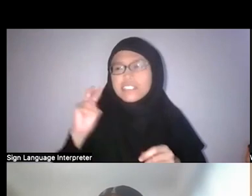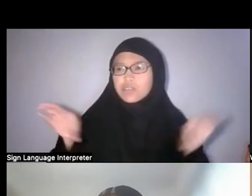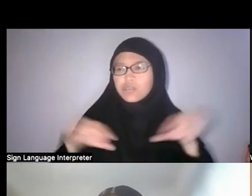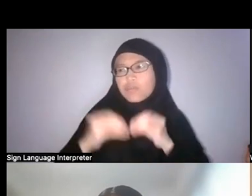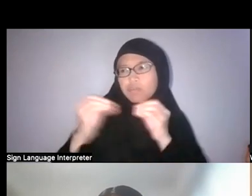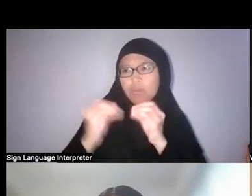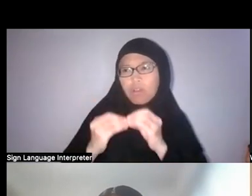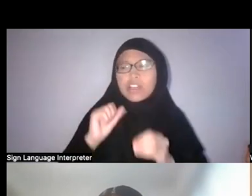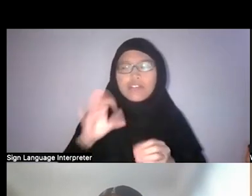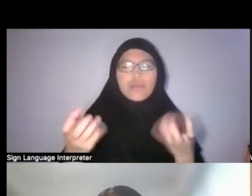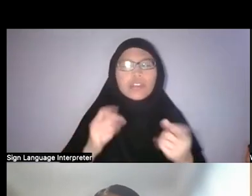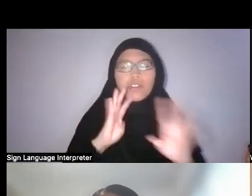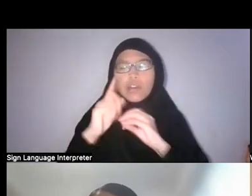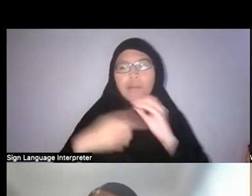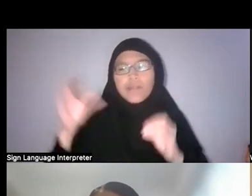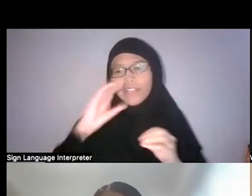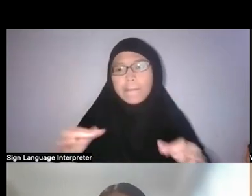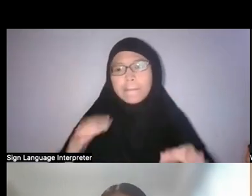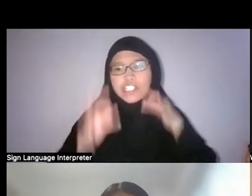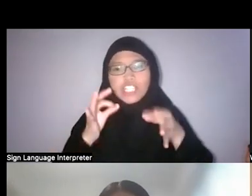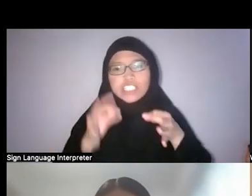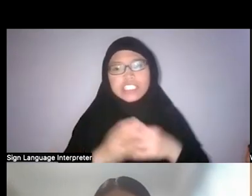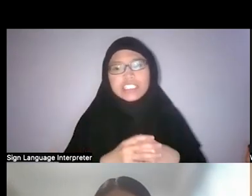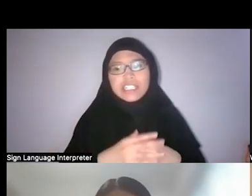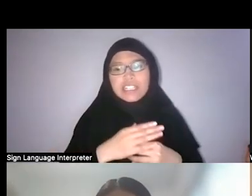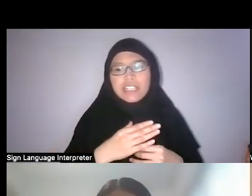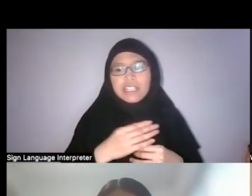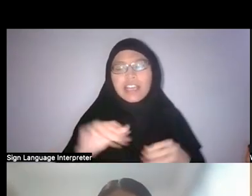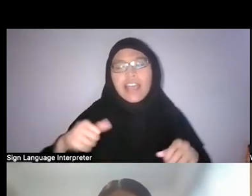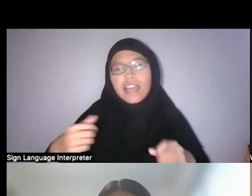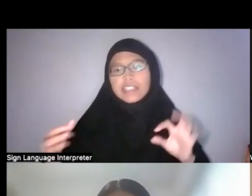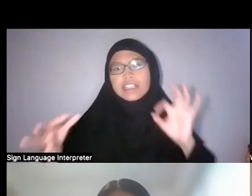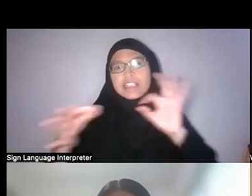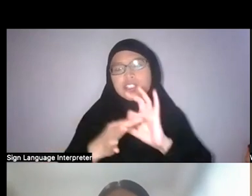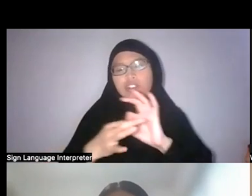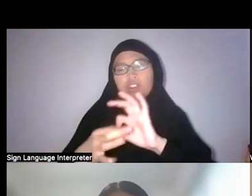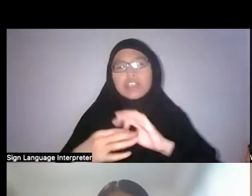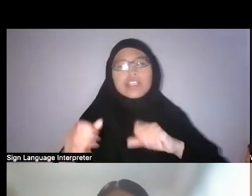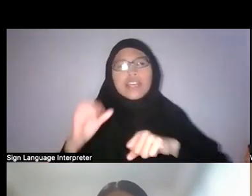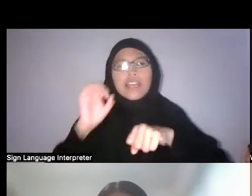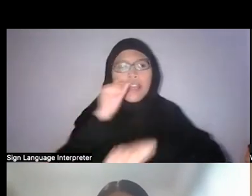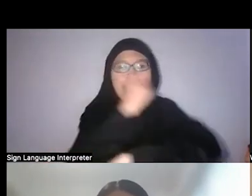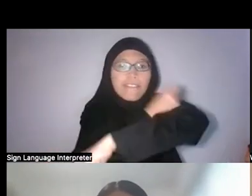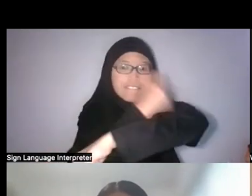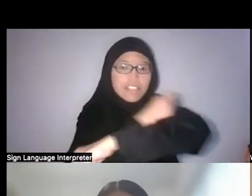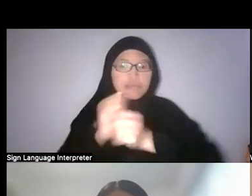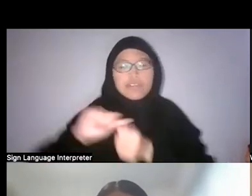And to work and collaborate with other—to make other joint efforts with other developed nations I think is very important.